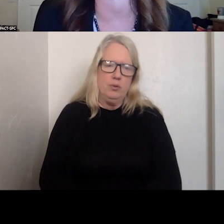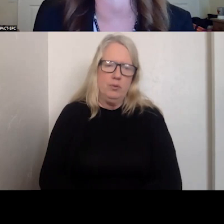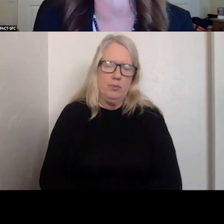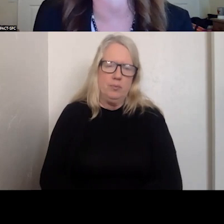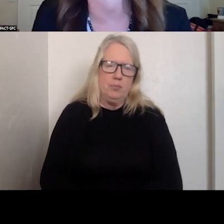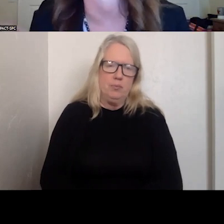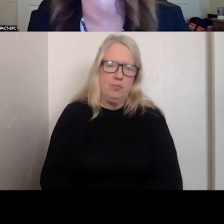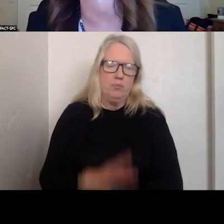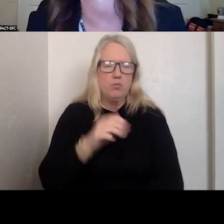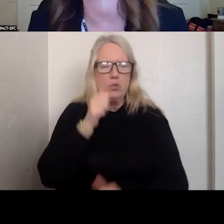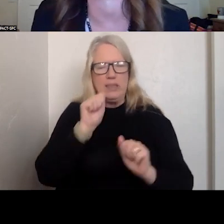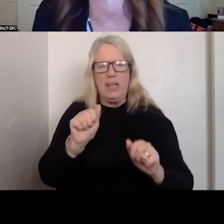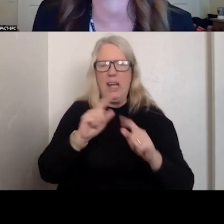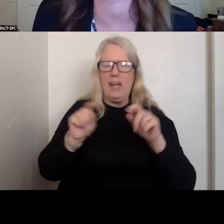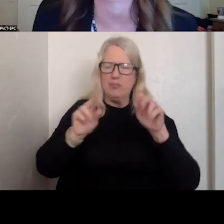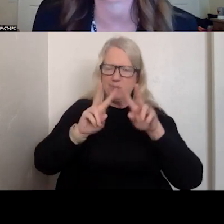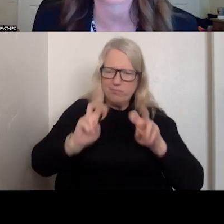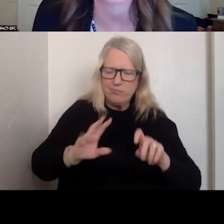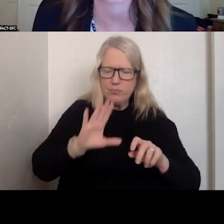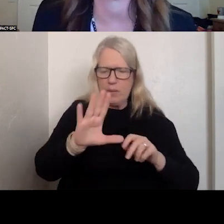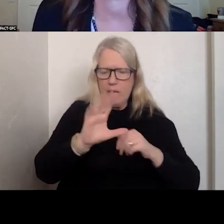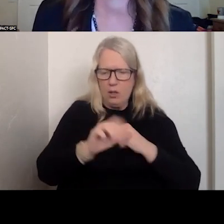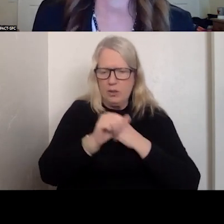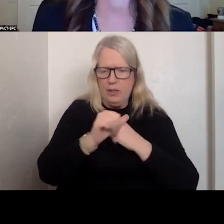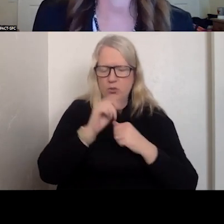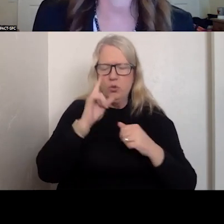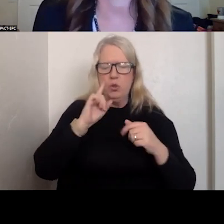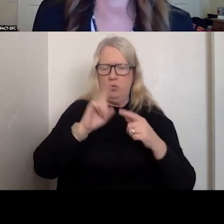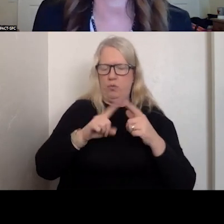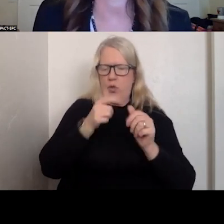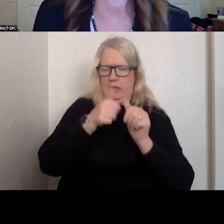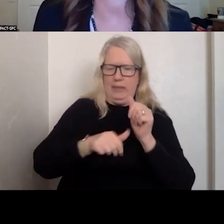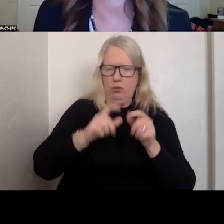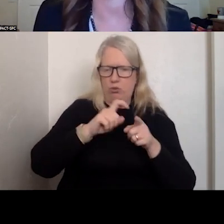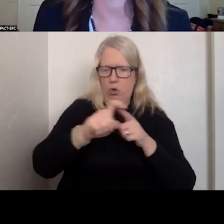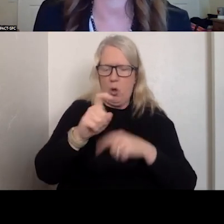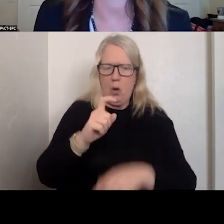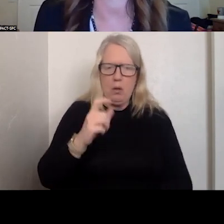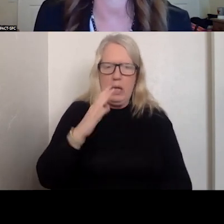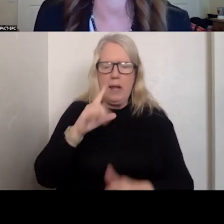DANGER TO OTHERS ON EACH CALL ALSO. AND THEY ARE ABLE TO COORDINATE SERVICES.